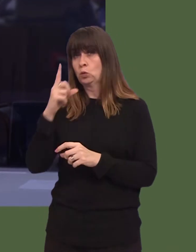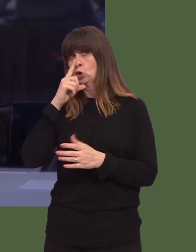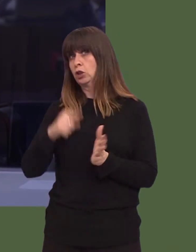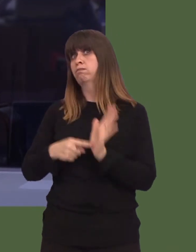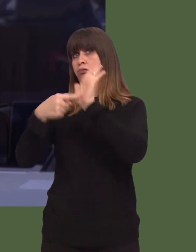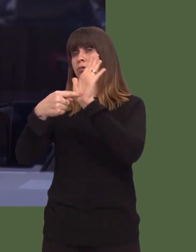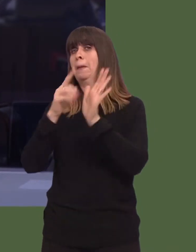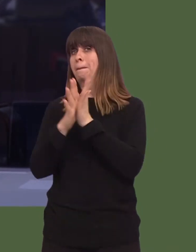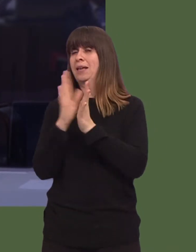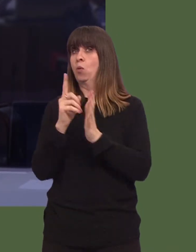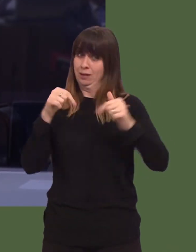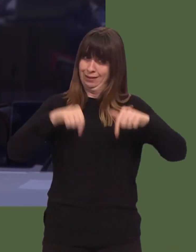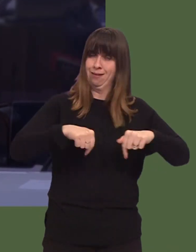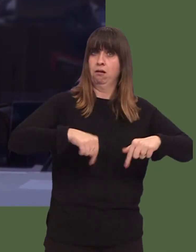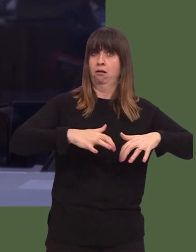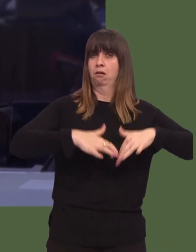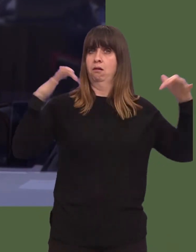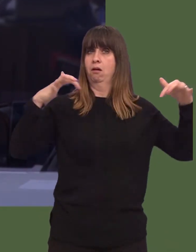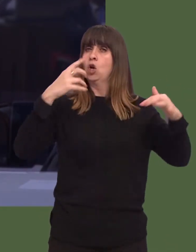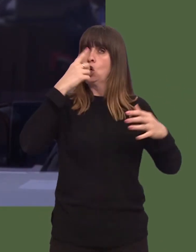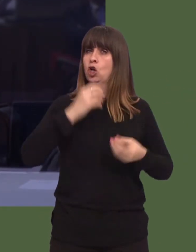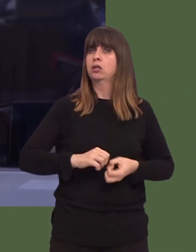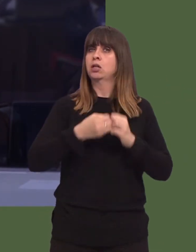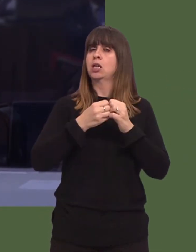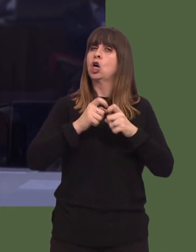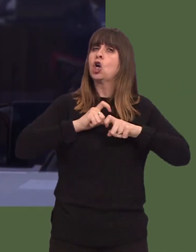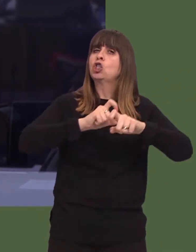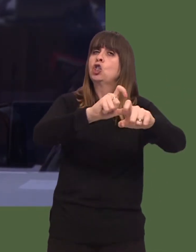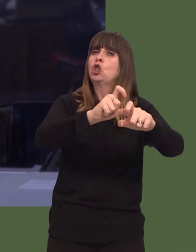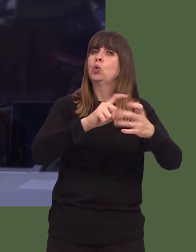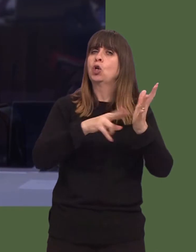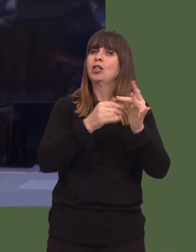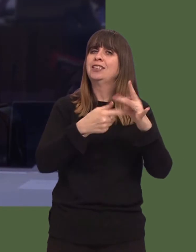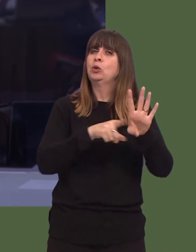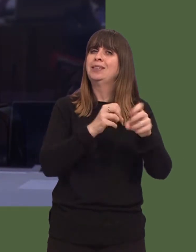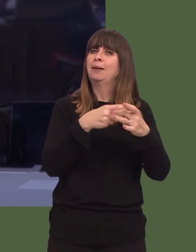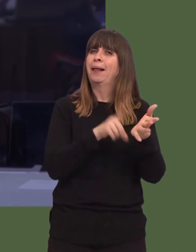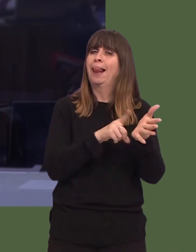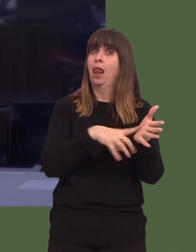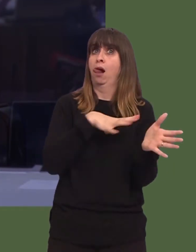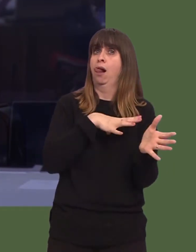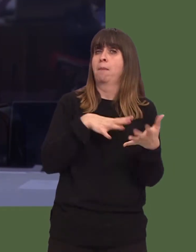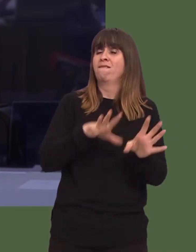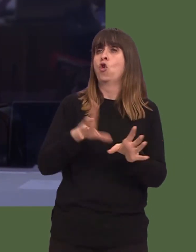Assembly a continuity Bill now, in anticipation of the repeal Bill, to defend the current